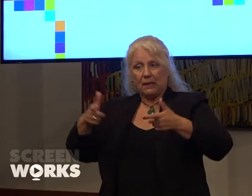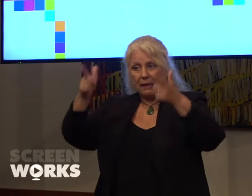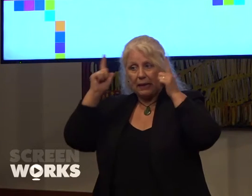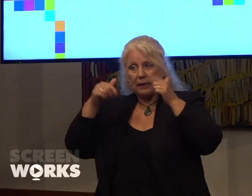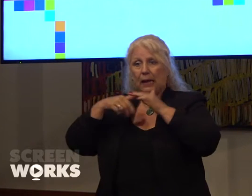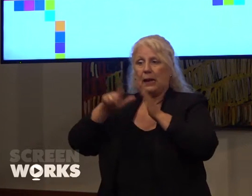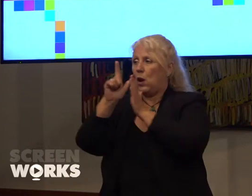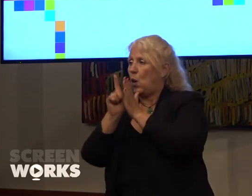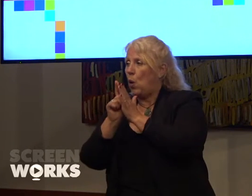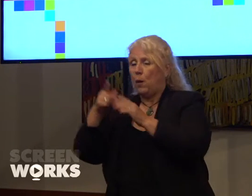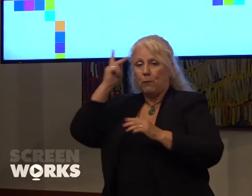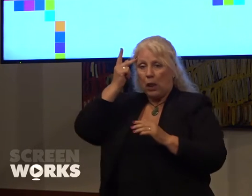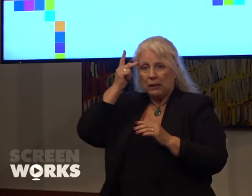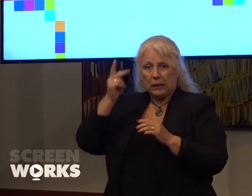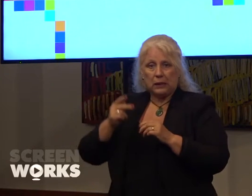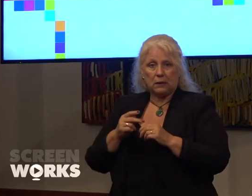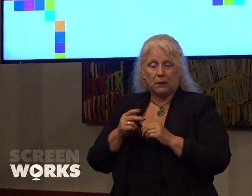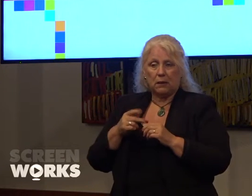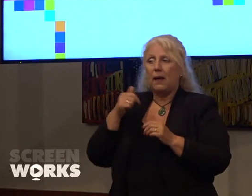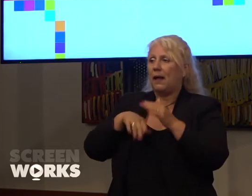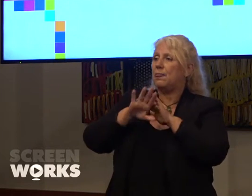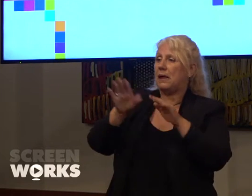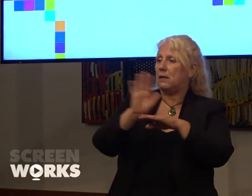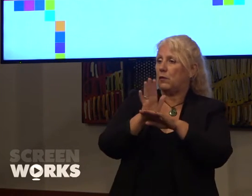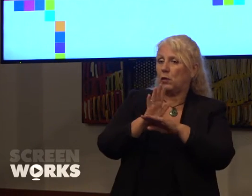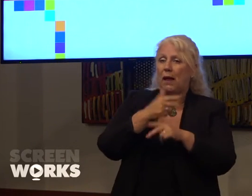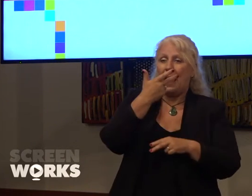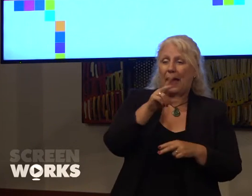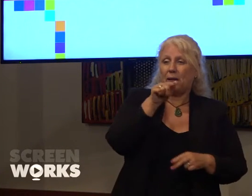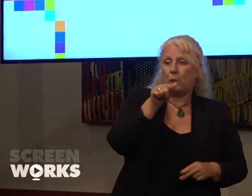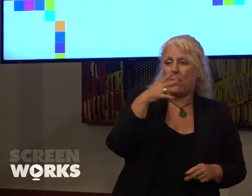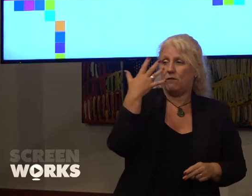politics. In these films 80.5% of